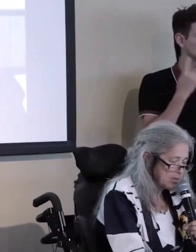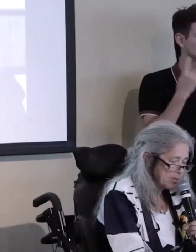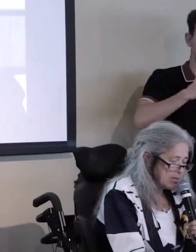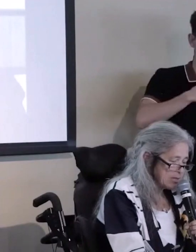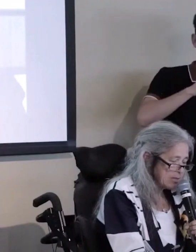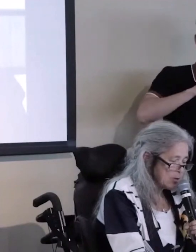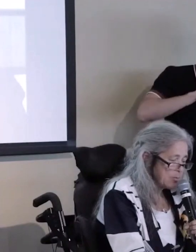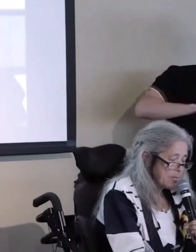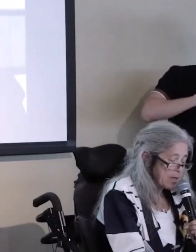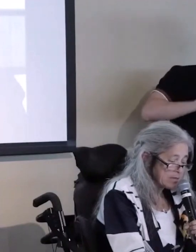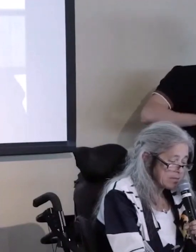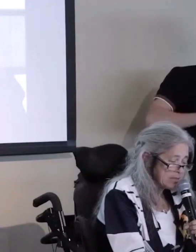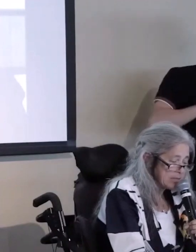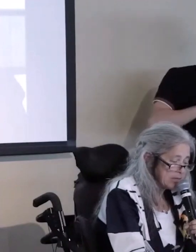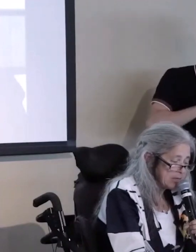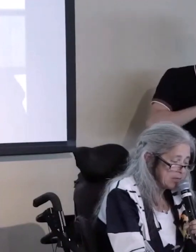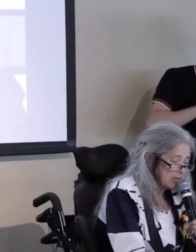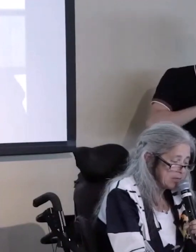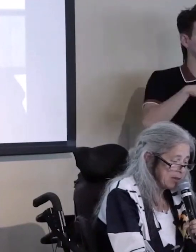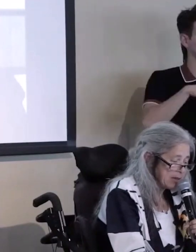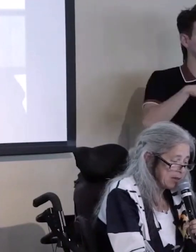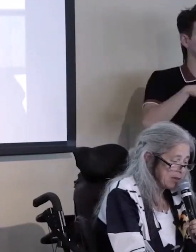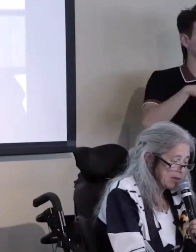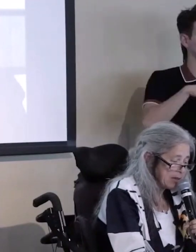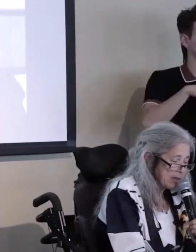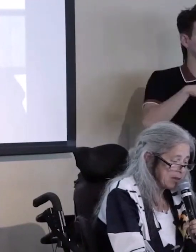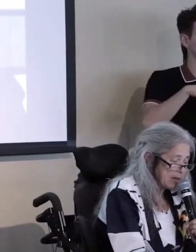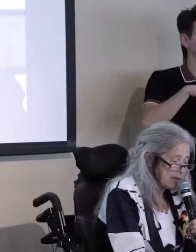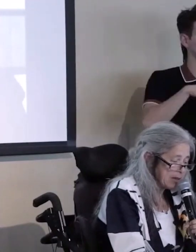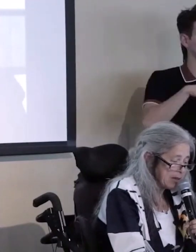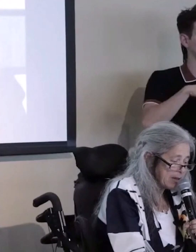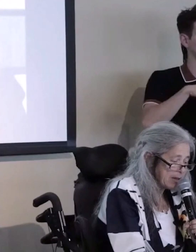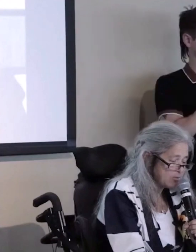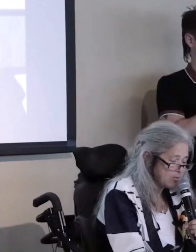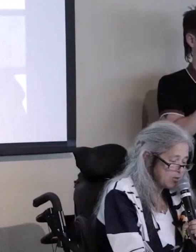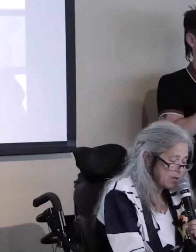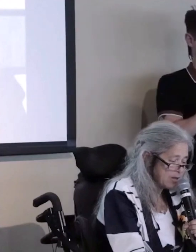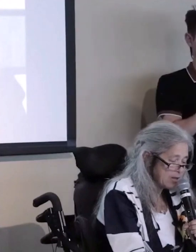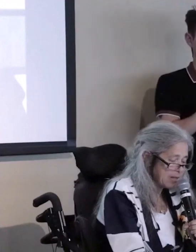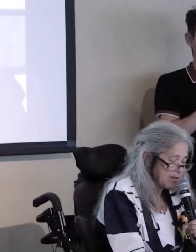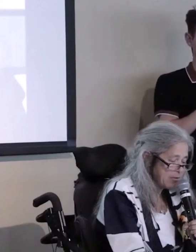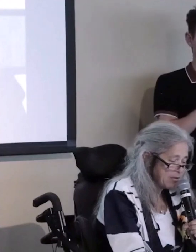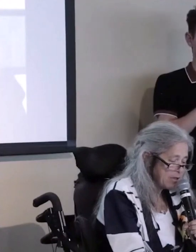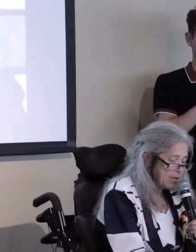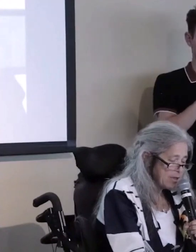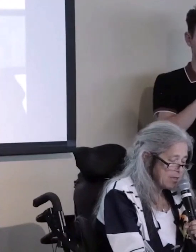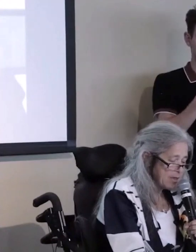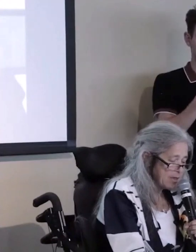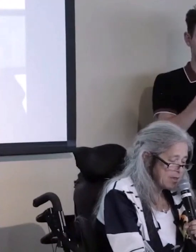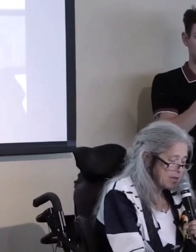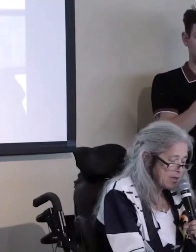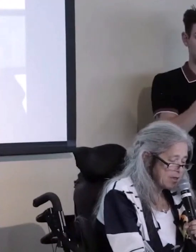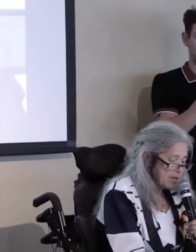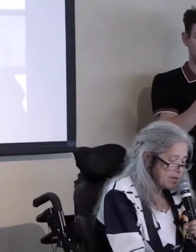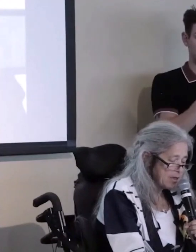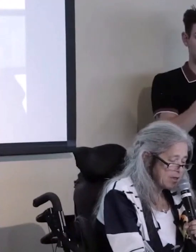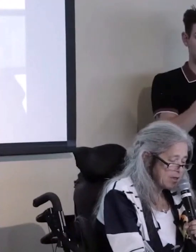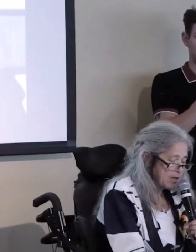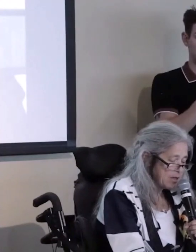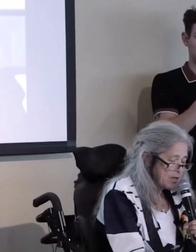So back to CCDC... Uhm... Jean and Paul both understood on a gut level, that a newly passed civil rights law,